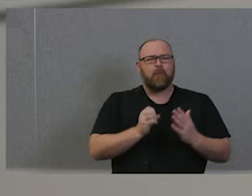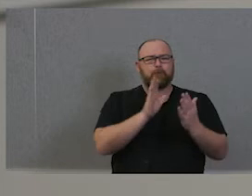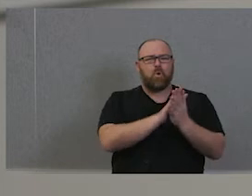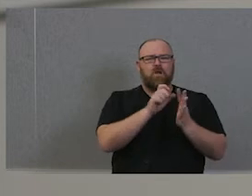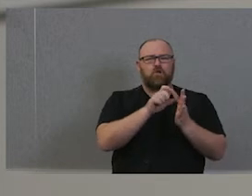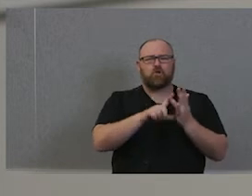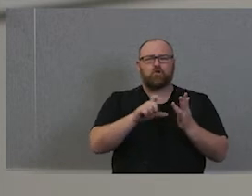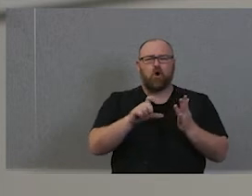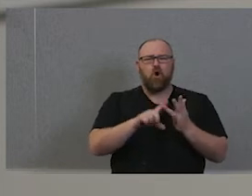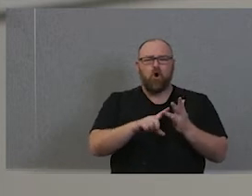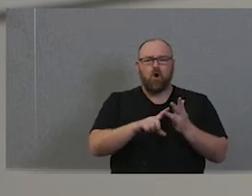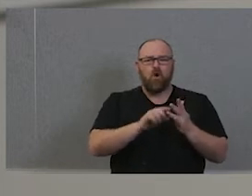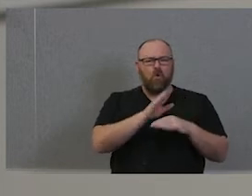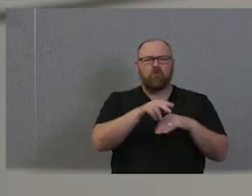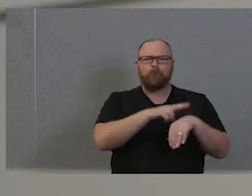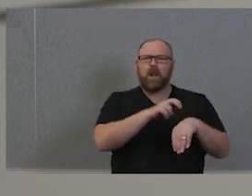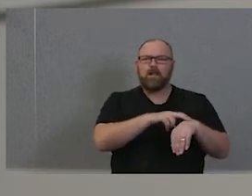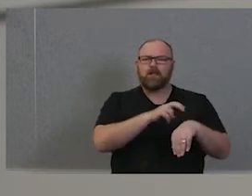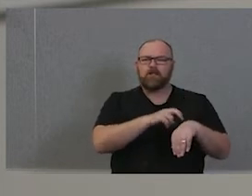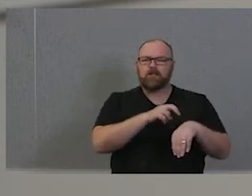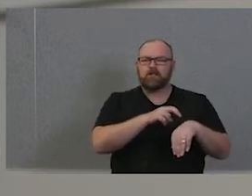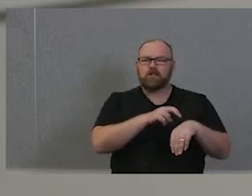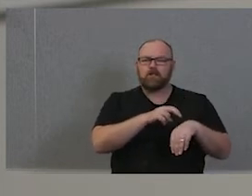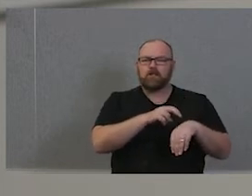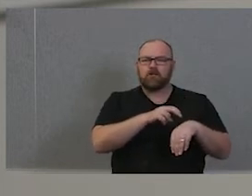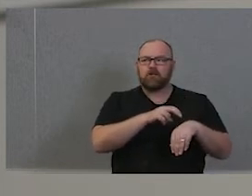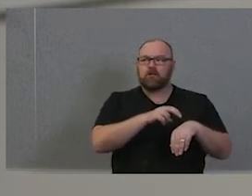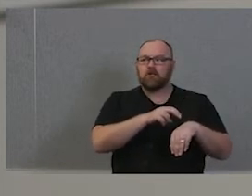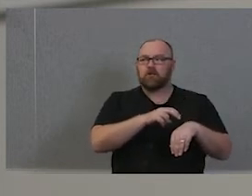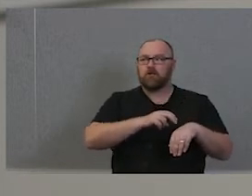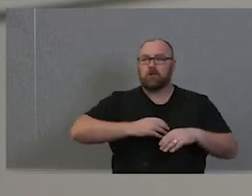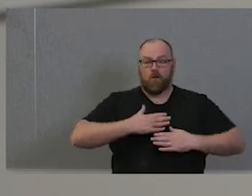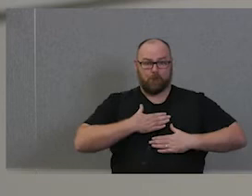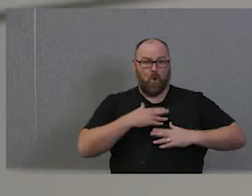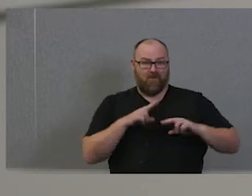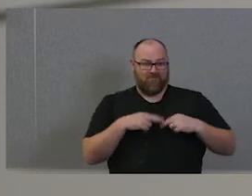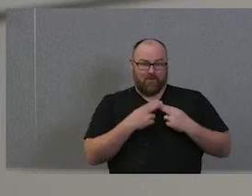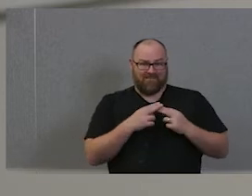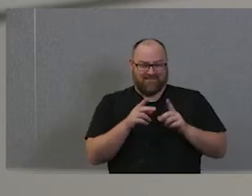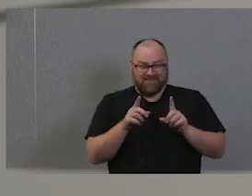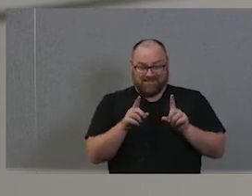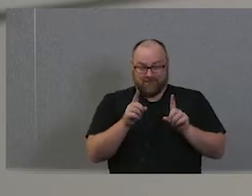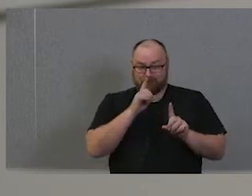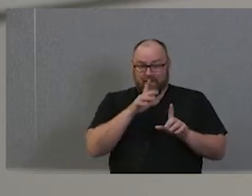about that policeman for my family on the very, same day when we're celebrating from the new government